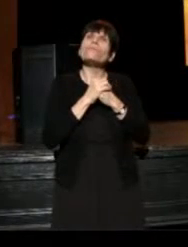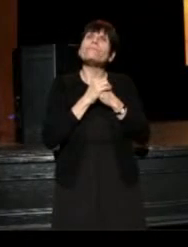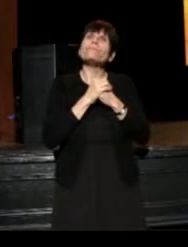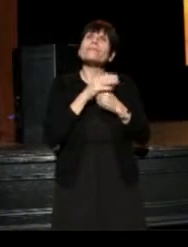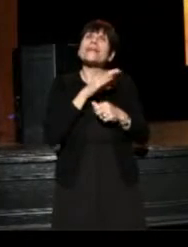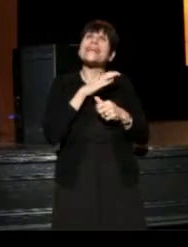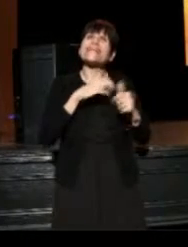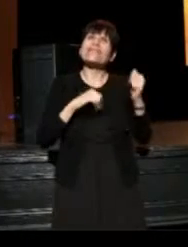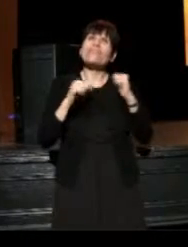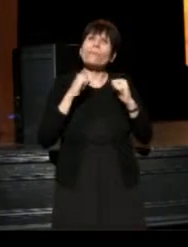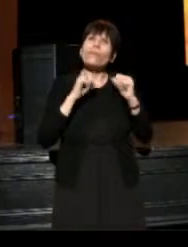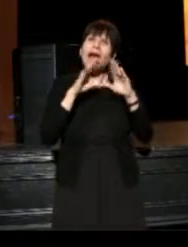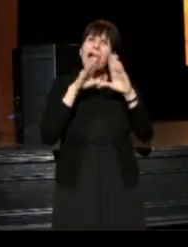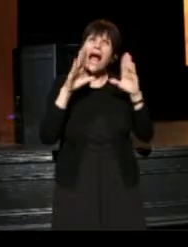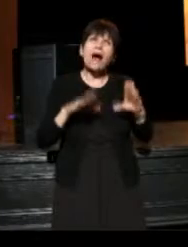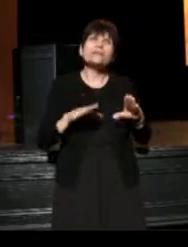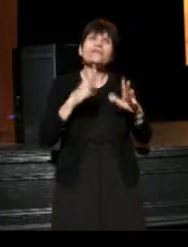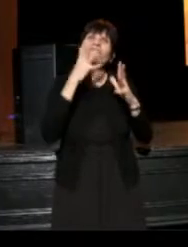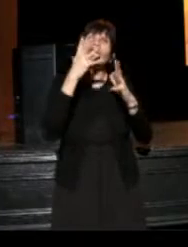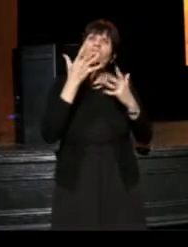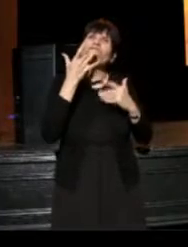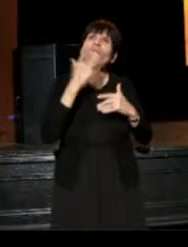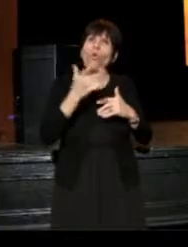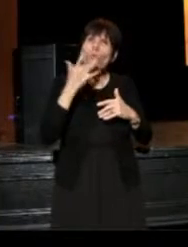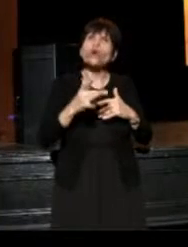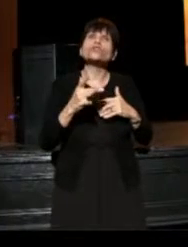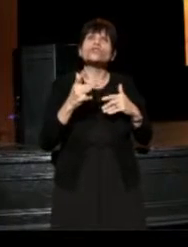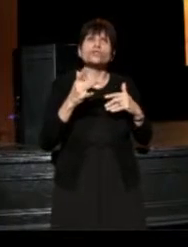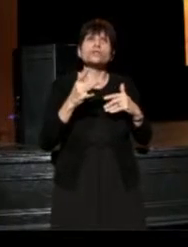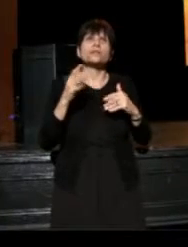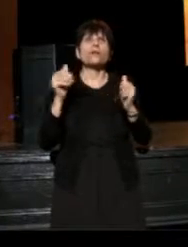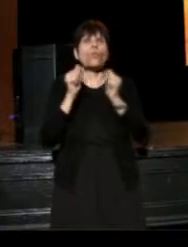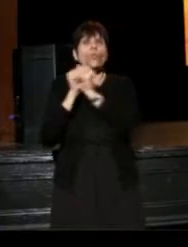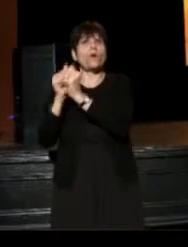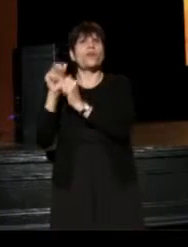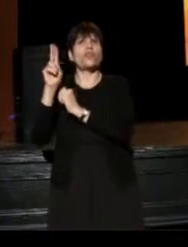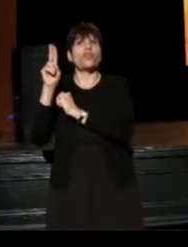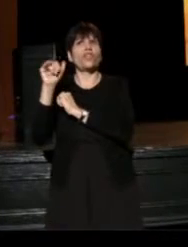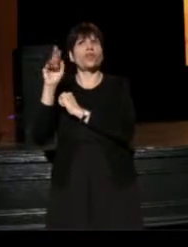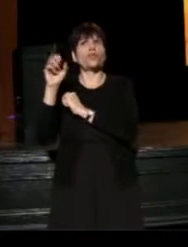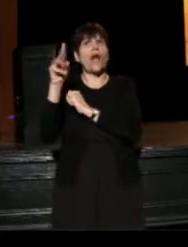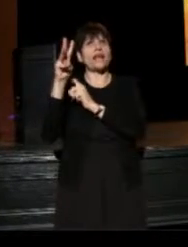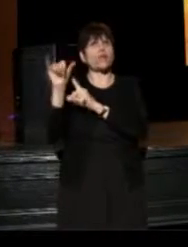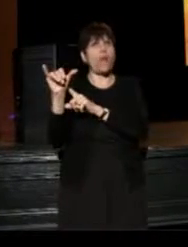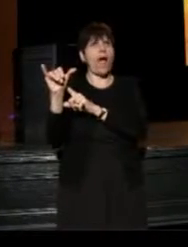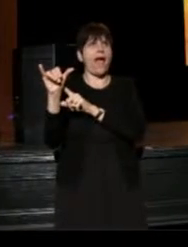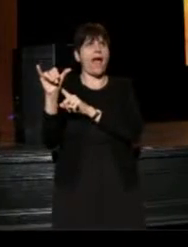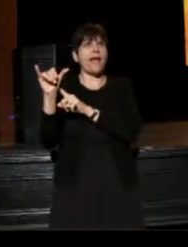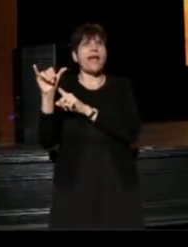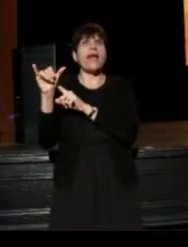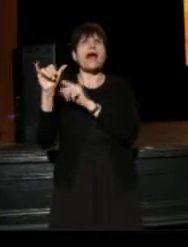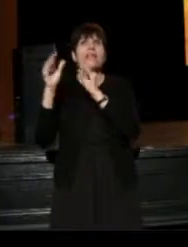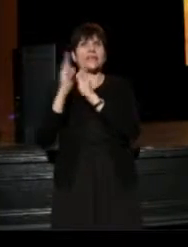So Cleveland Playhouse has been very fortunate that we can align with the United Way to do this work that expands...